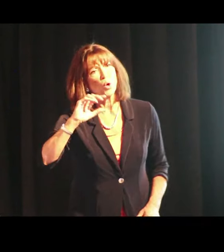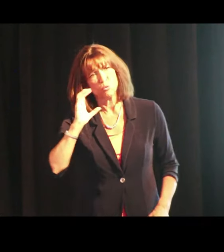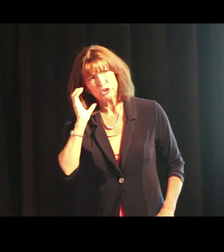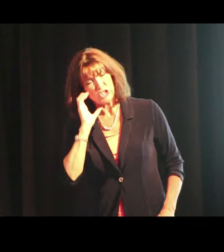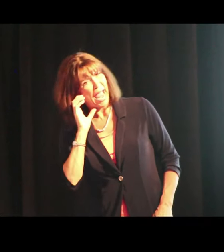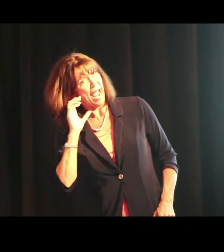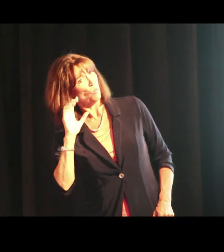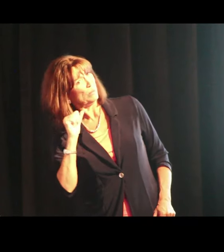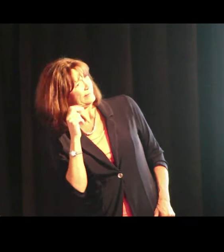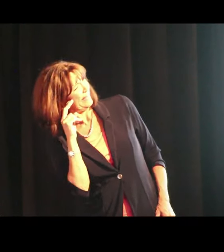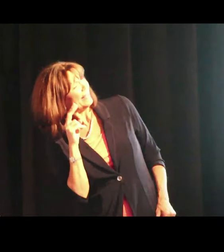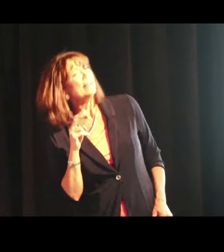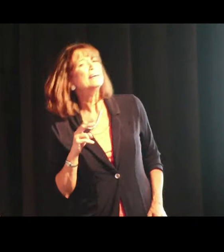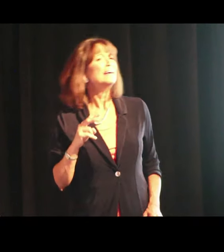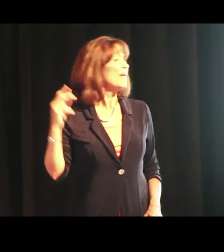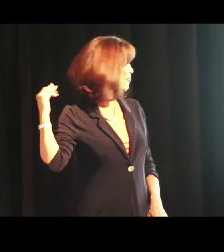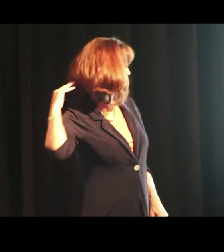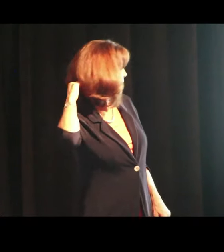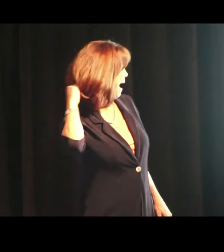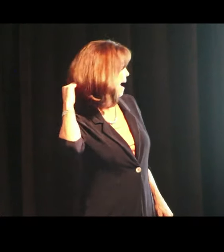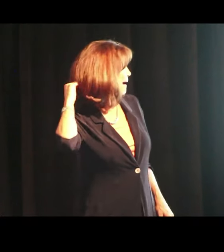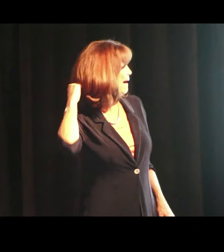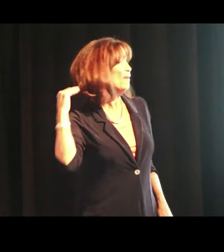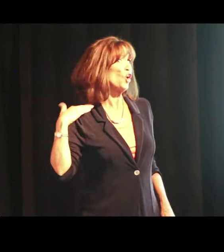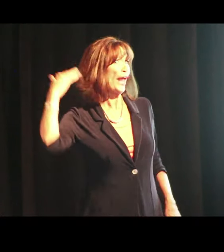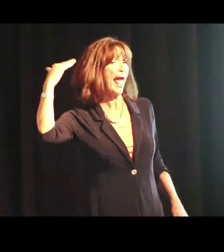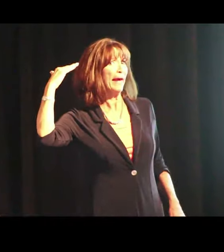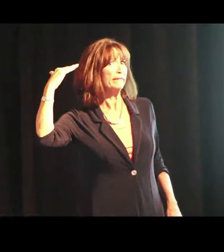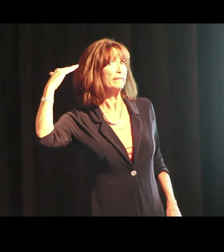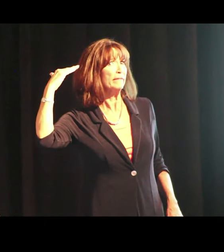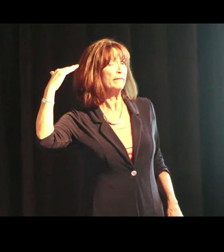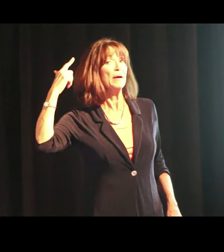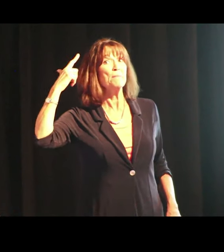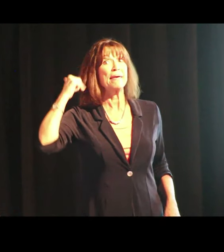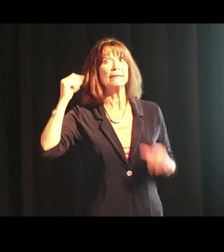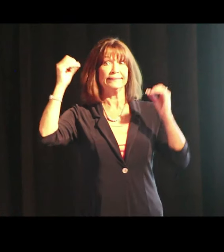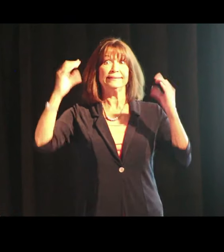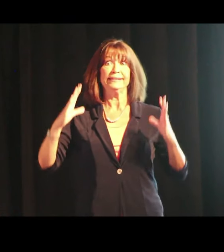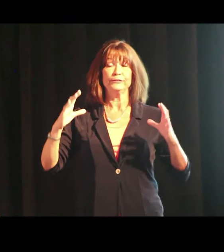So Jack was seeing the back of her head. Because the teacher